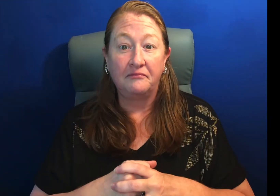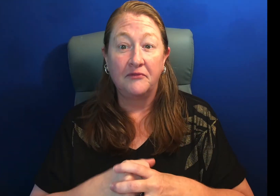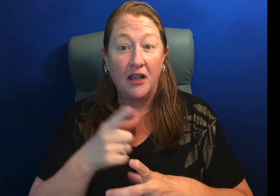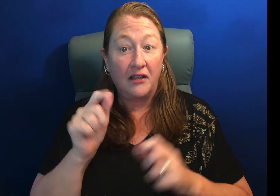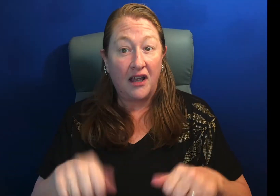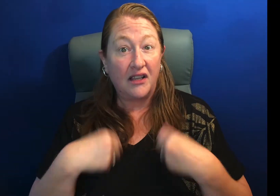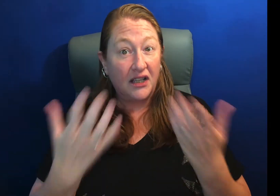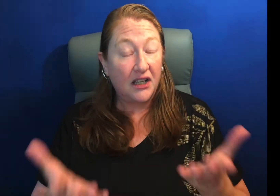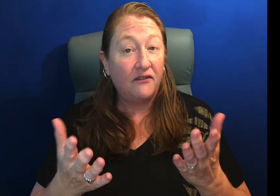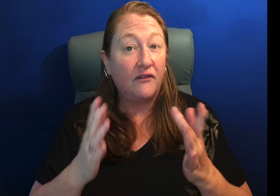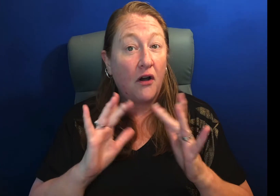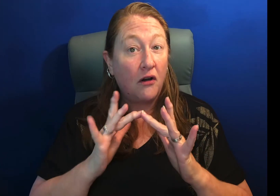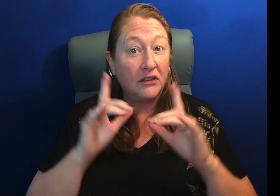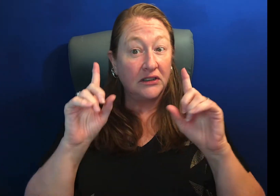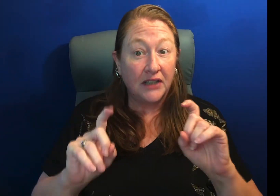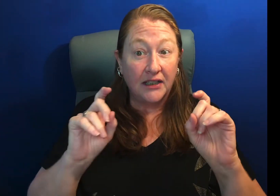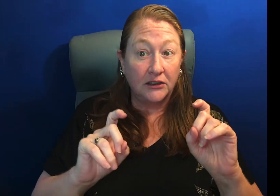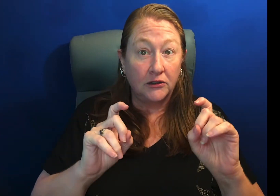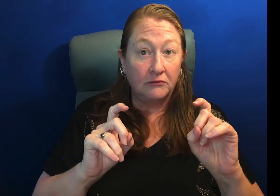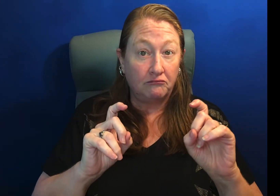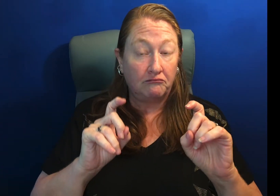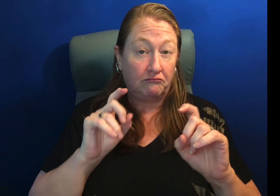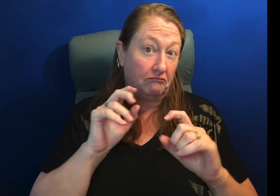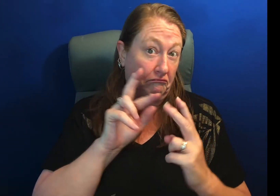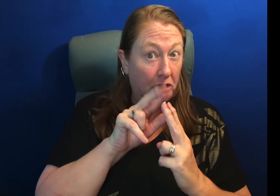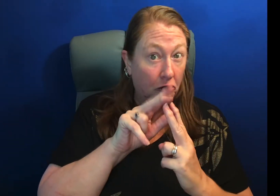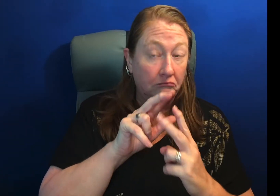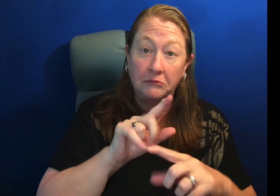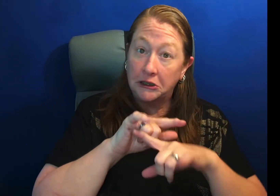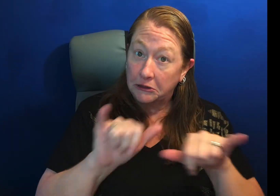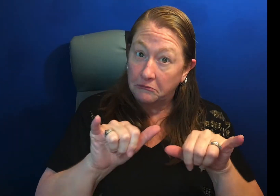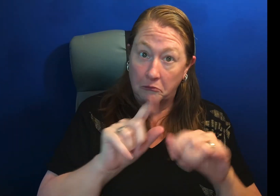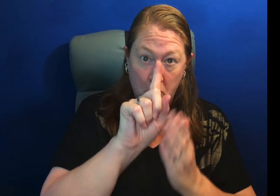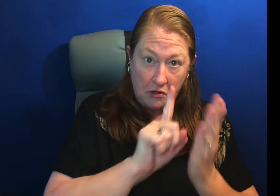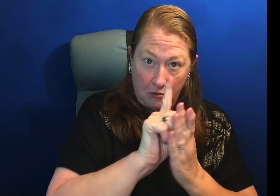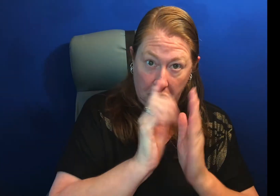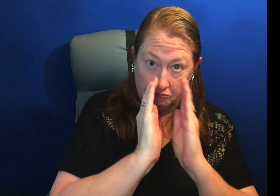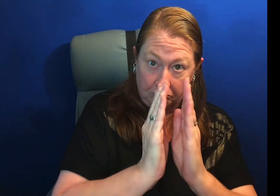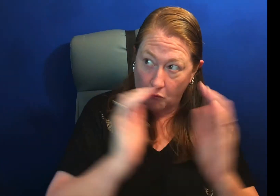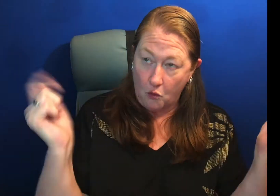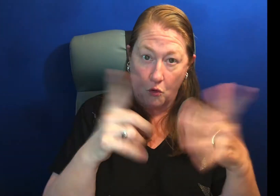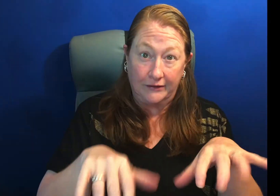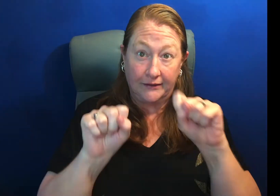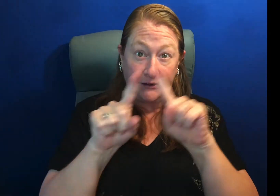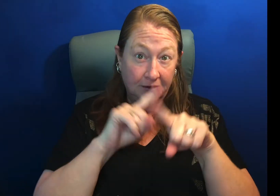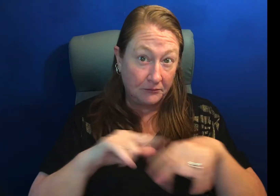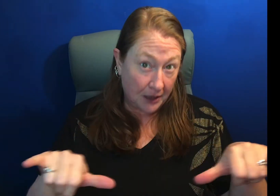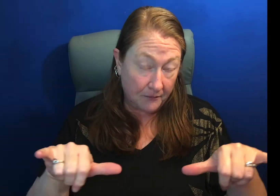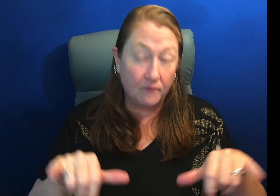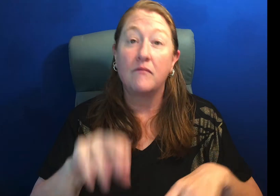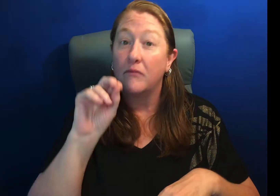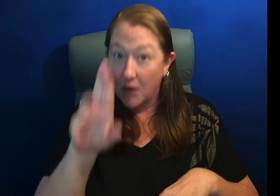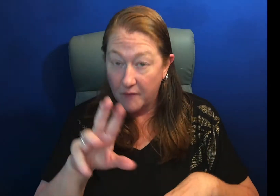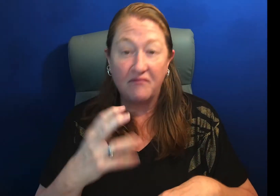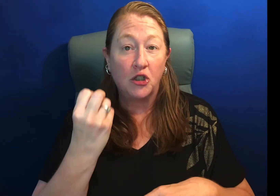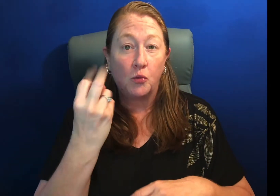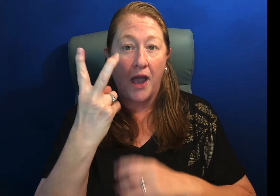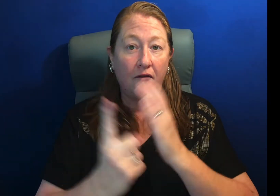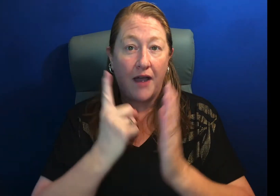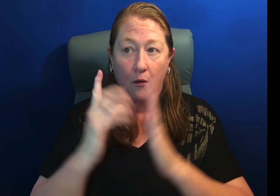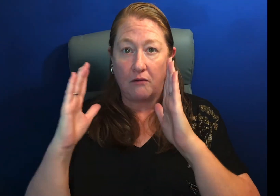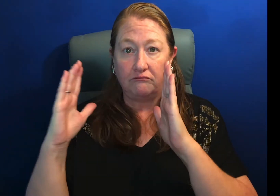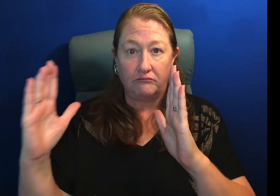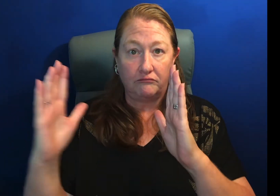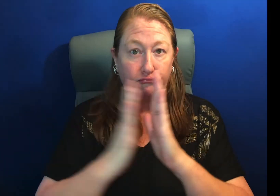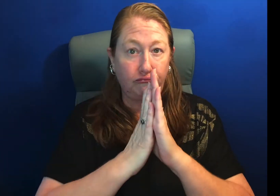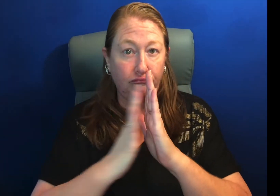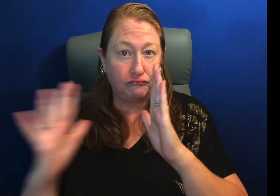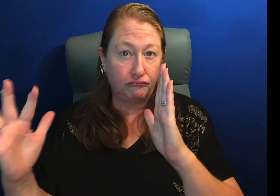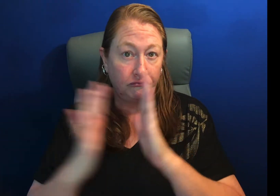You can give online tests to take during a window of least 12 hours or just a one hour timeframe